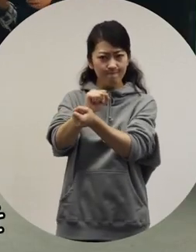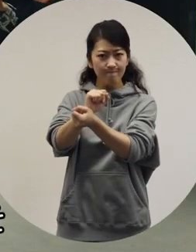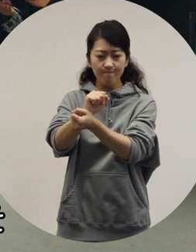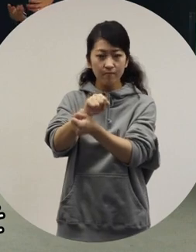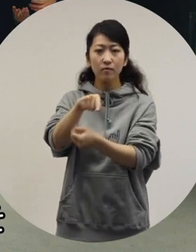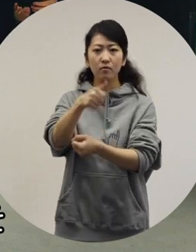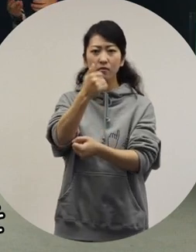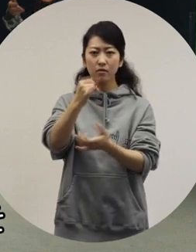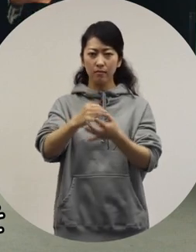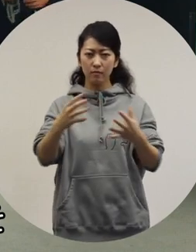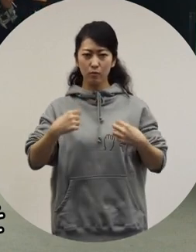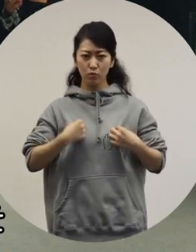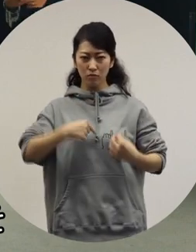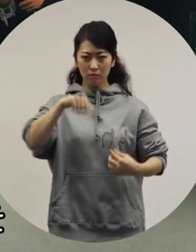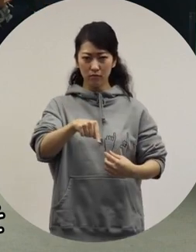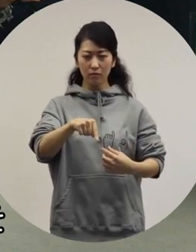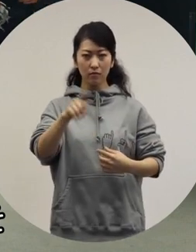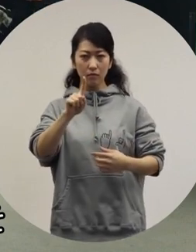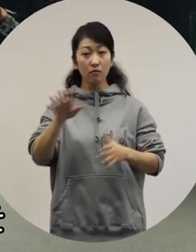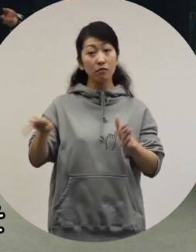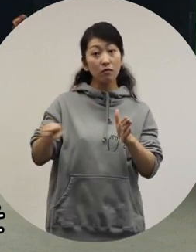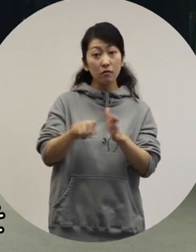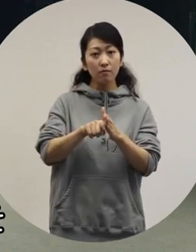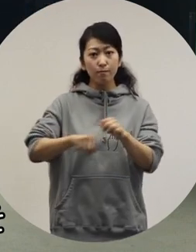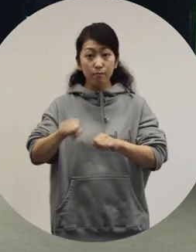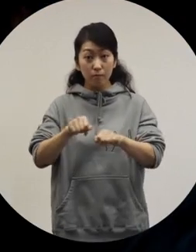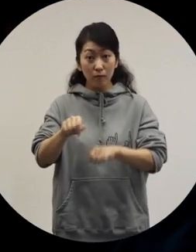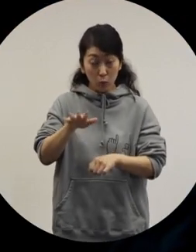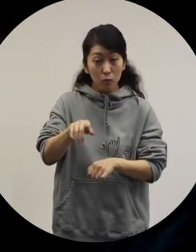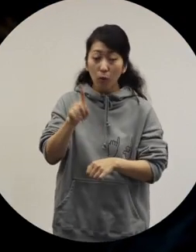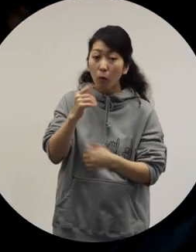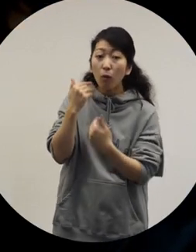to dress in genderless way? I'd like to hear your thoughts.